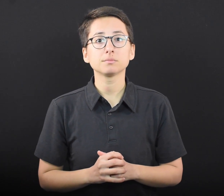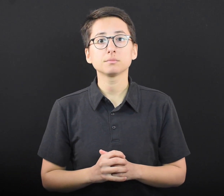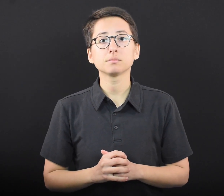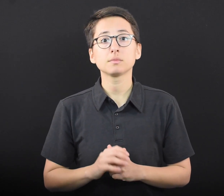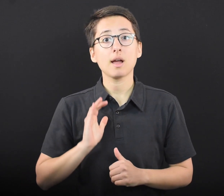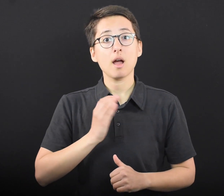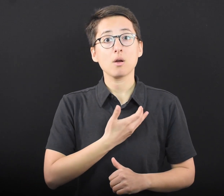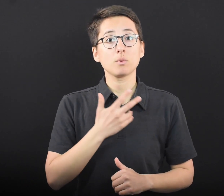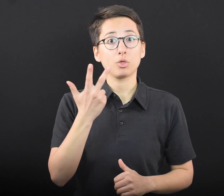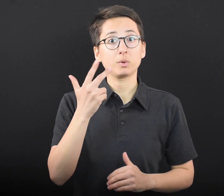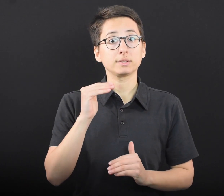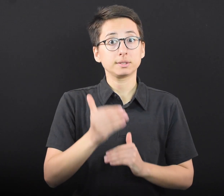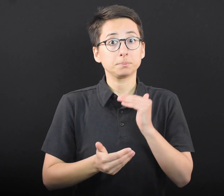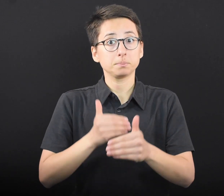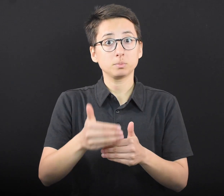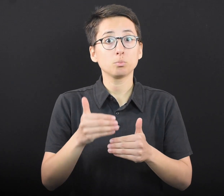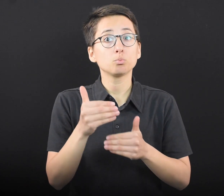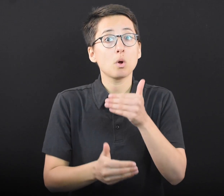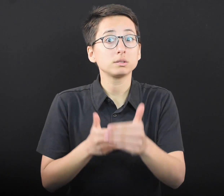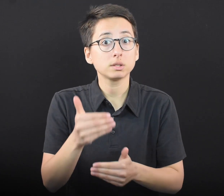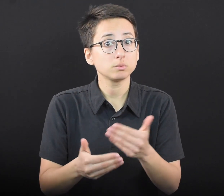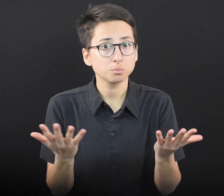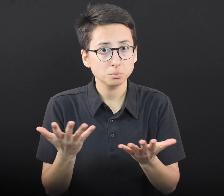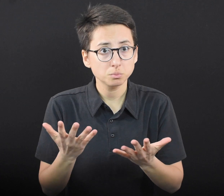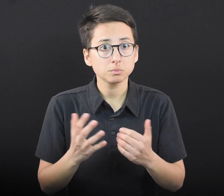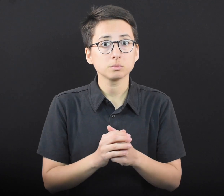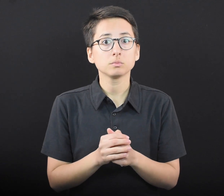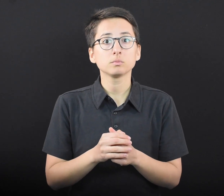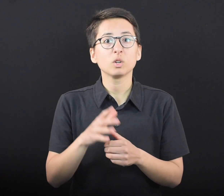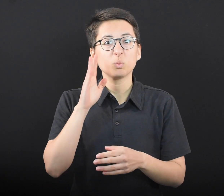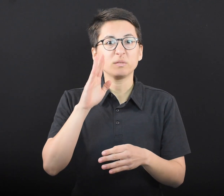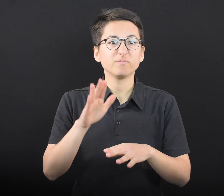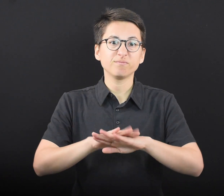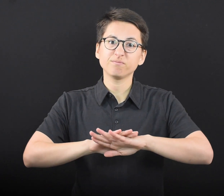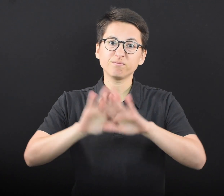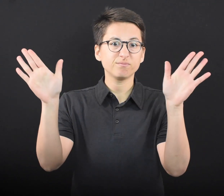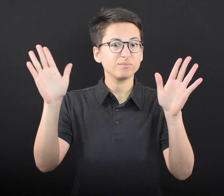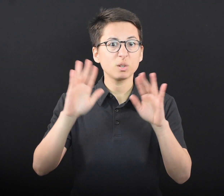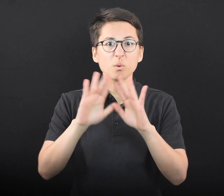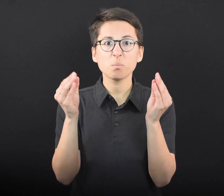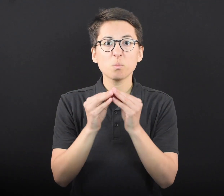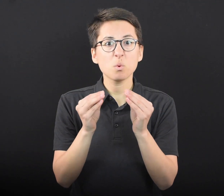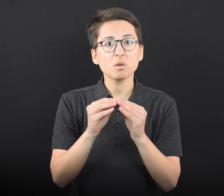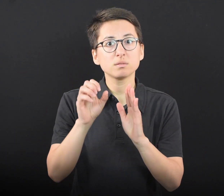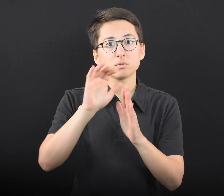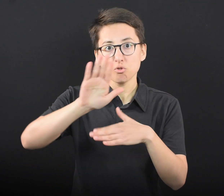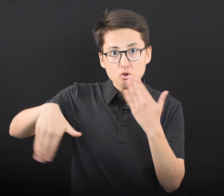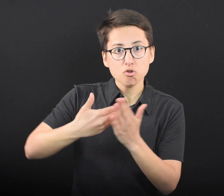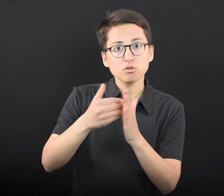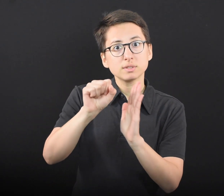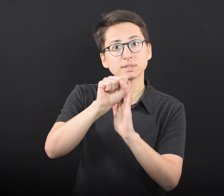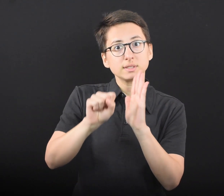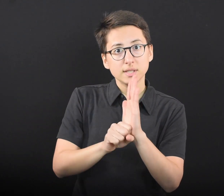The three-step process will end nearly all state COVID-19 restrictions by May 28,